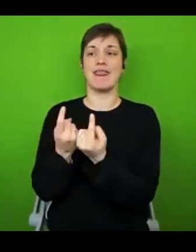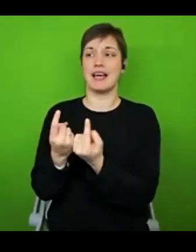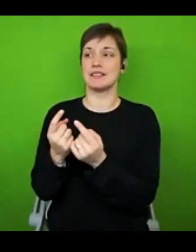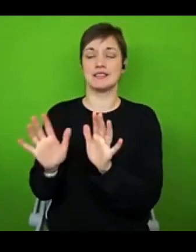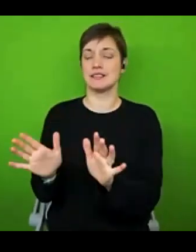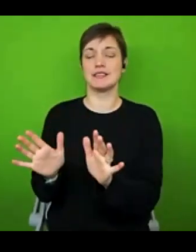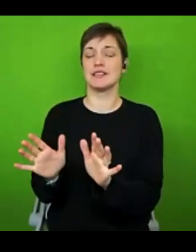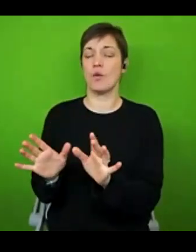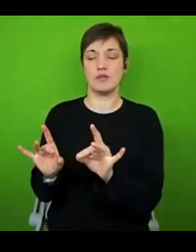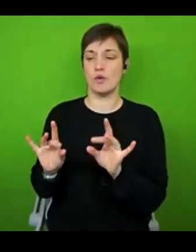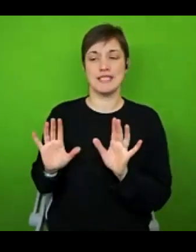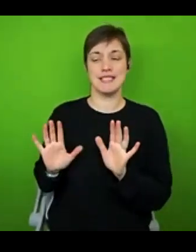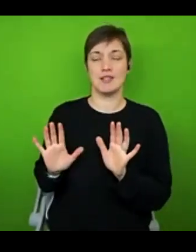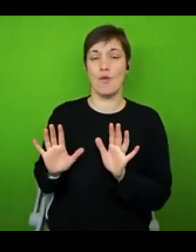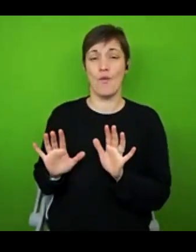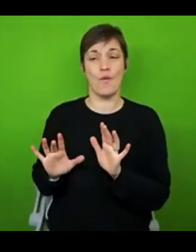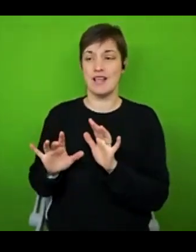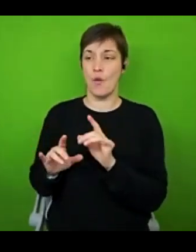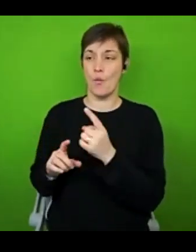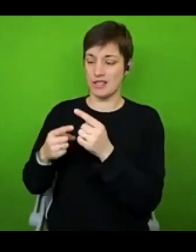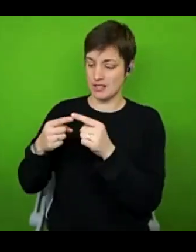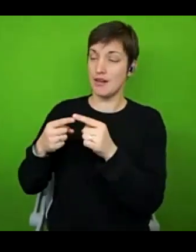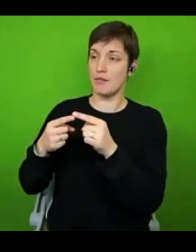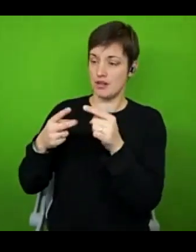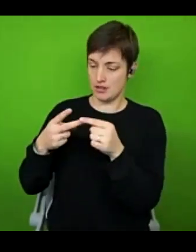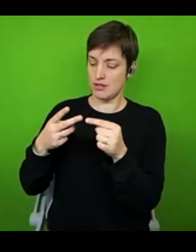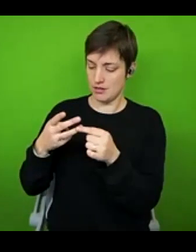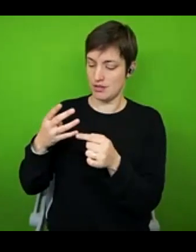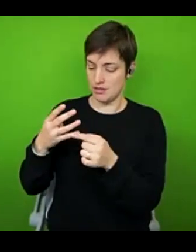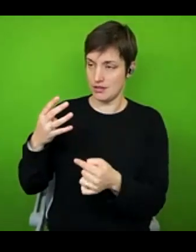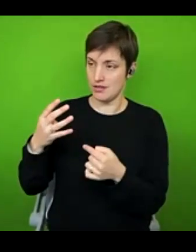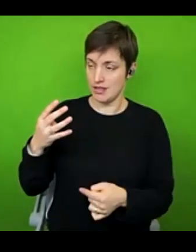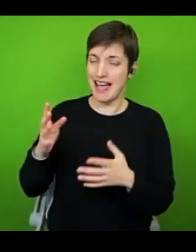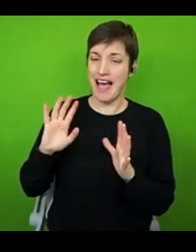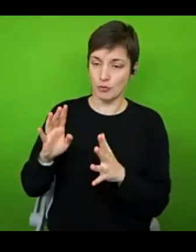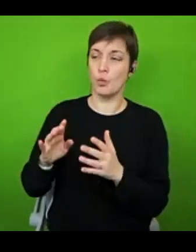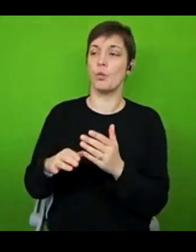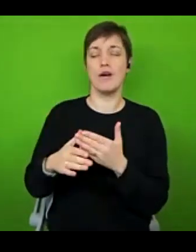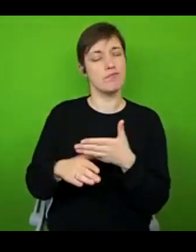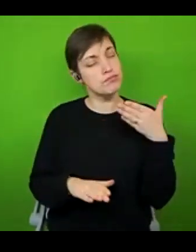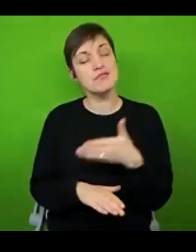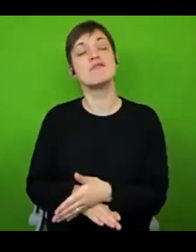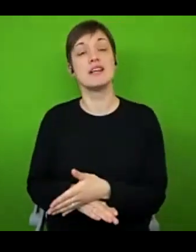illness, there is so much other stuff that goes into it as well. And I think sometimes as stereotypical as it is, the